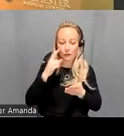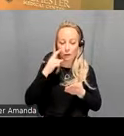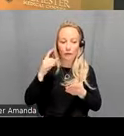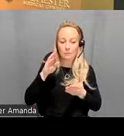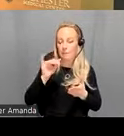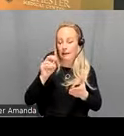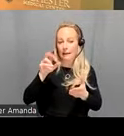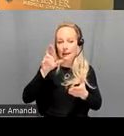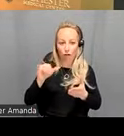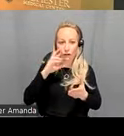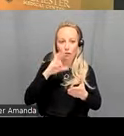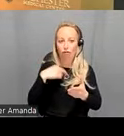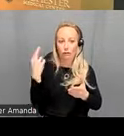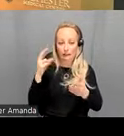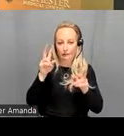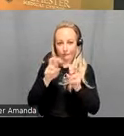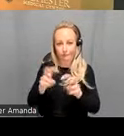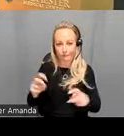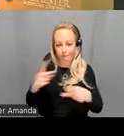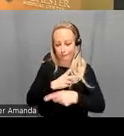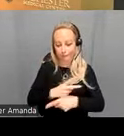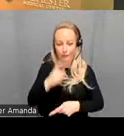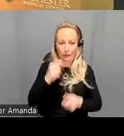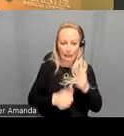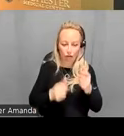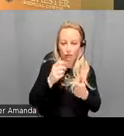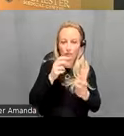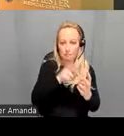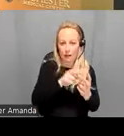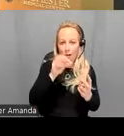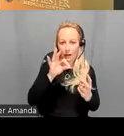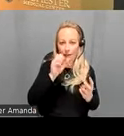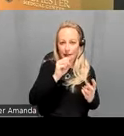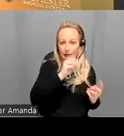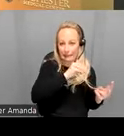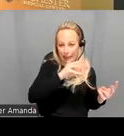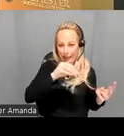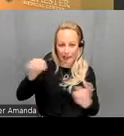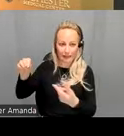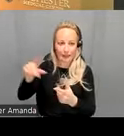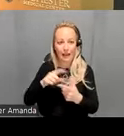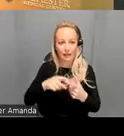um I mentioned before for each pair of scans and we also calculate interclass correlation and here